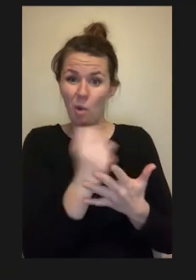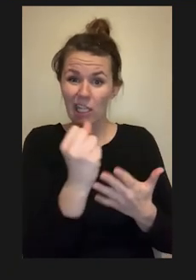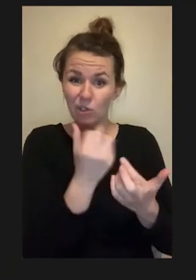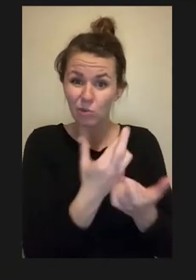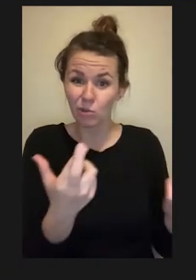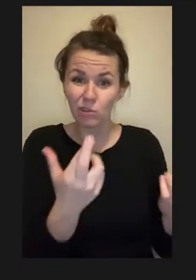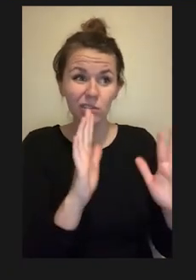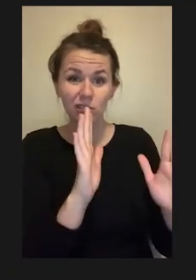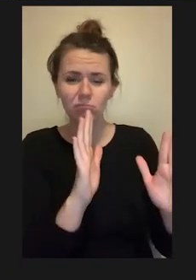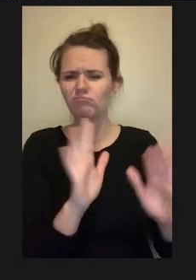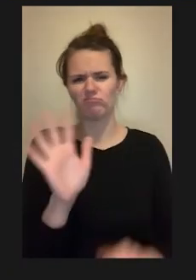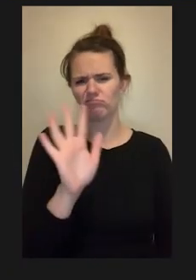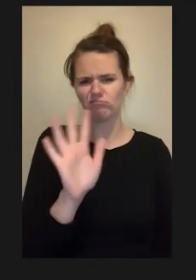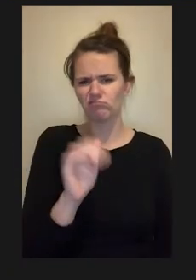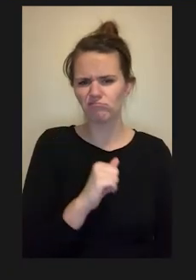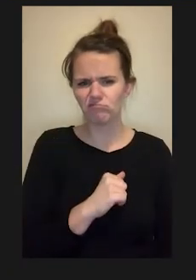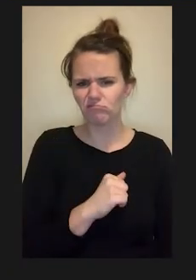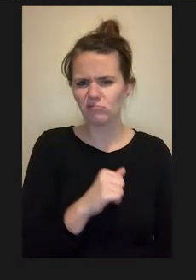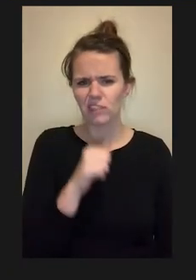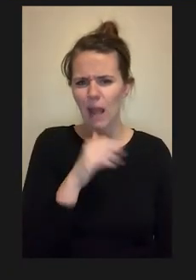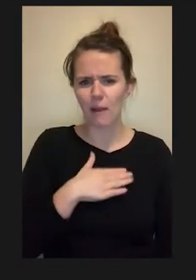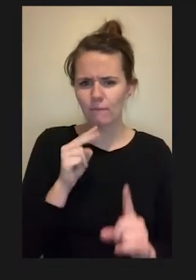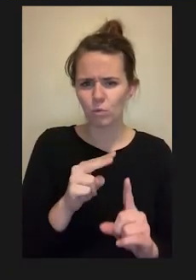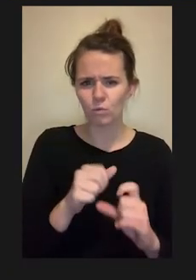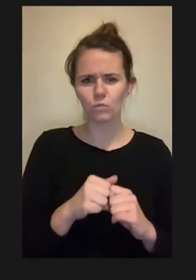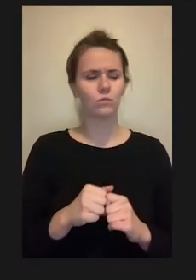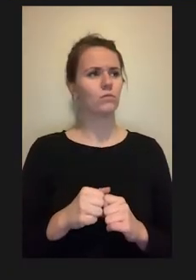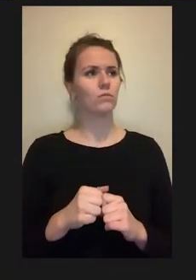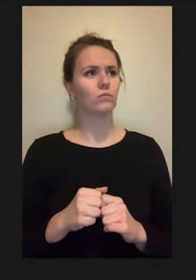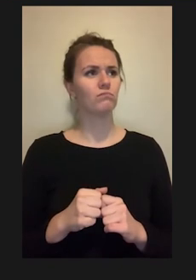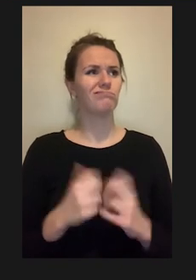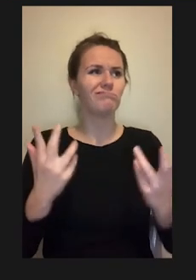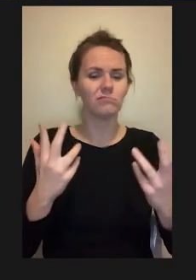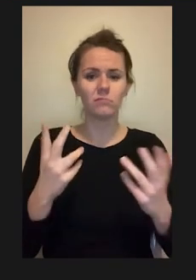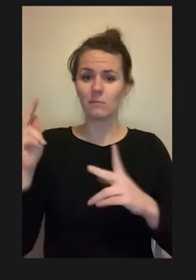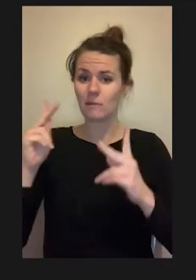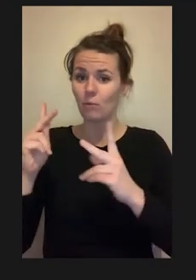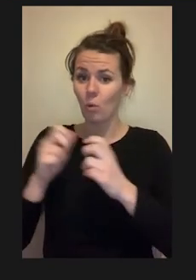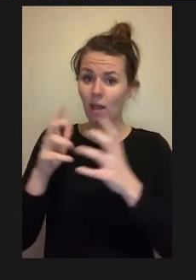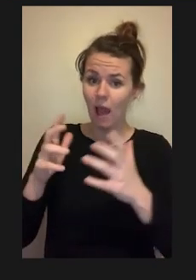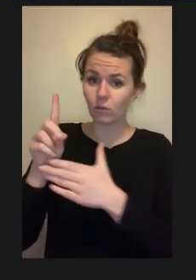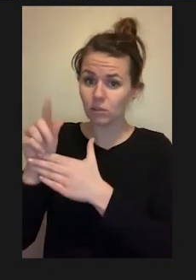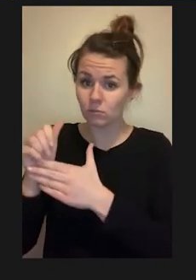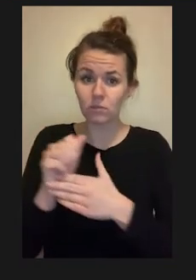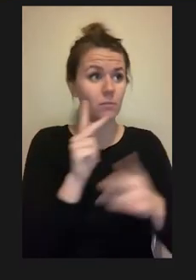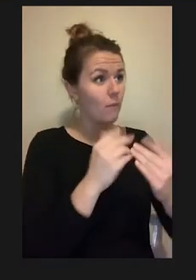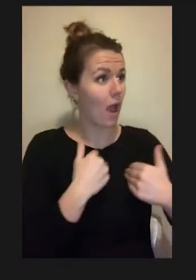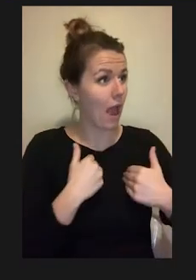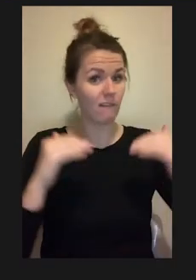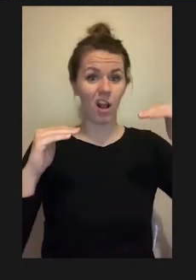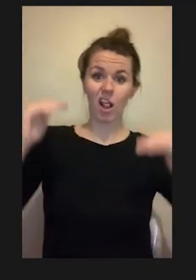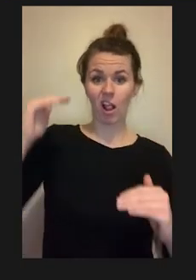or equity of not having deserved a place that's